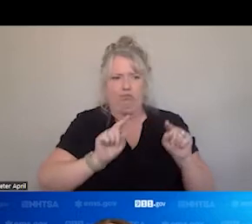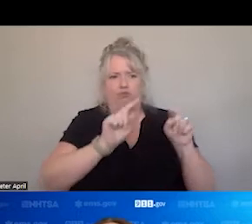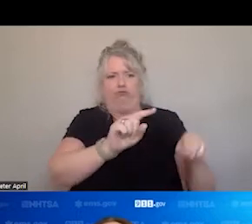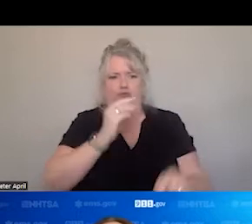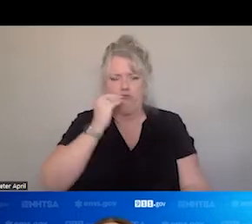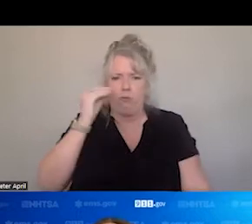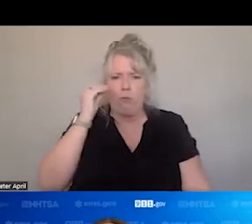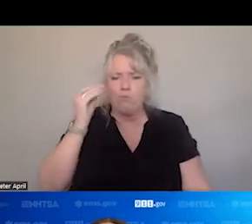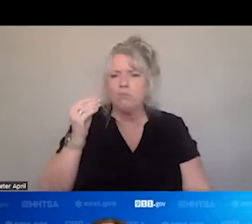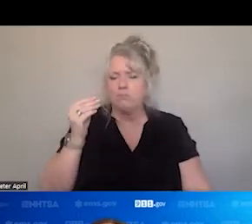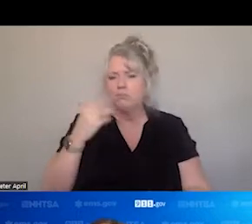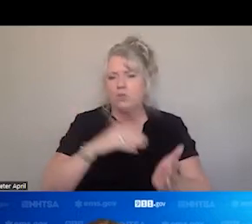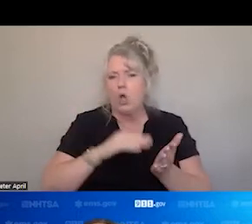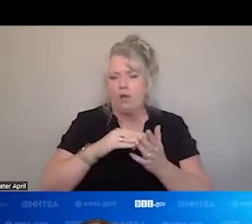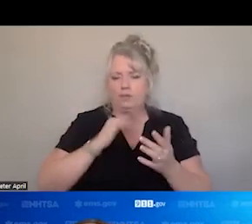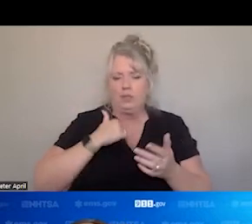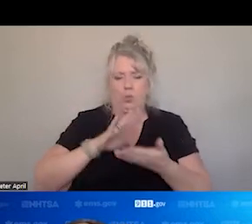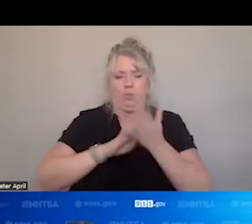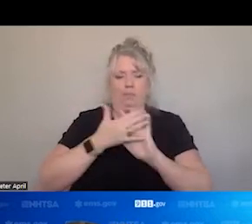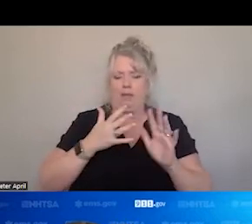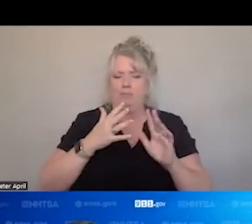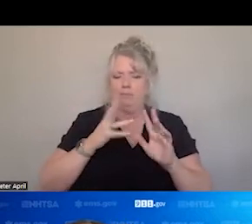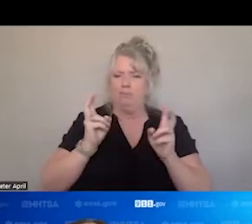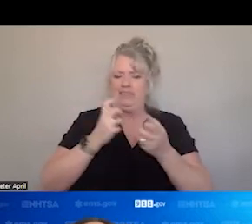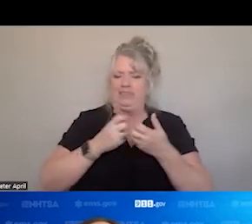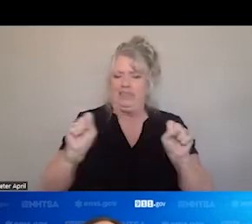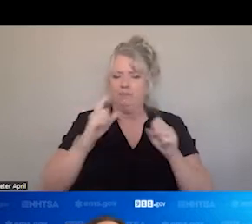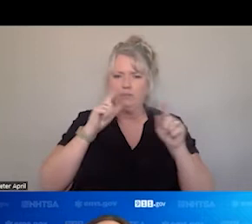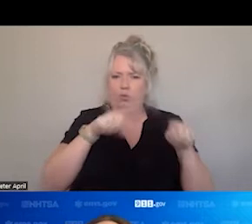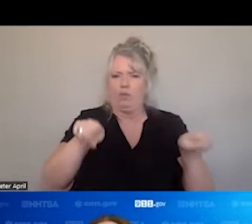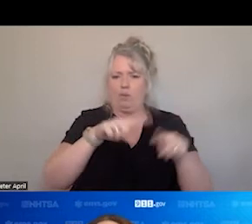WE OFTEN TIMES BECOME THE SAFETY NET FOR MULTIPLE SYSTEMS. NEXT SLIDE, PLEASE.